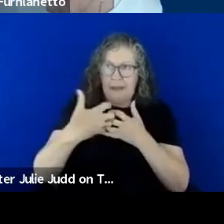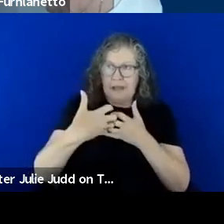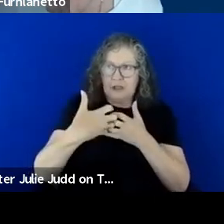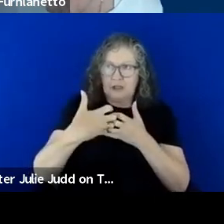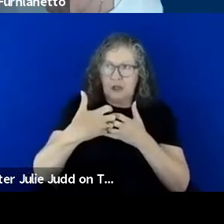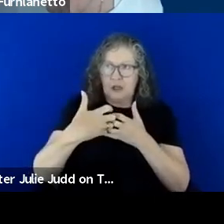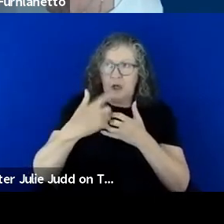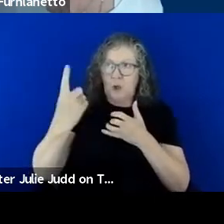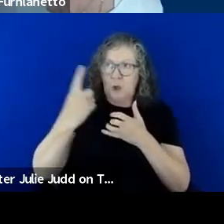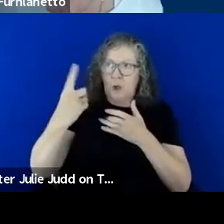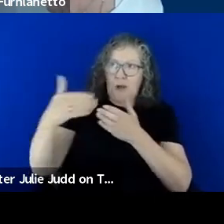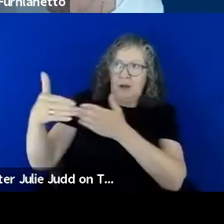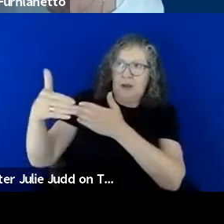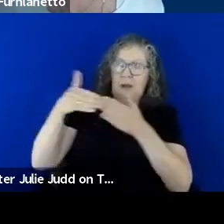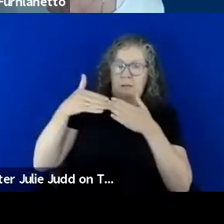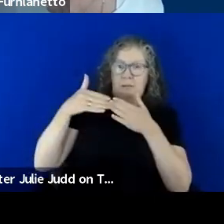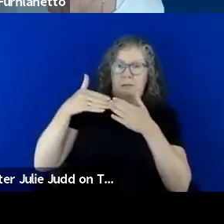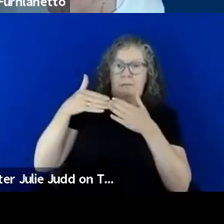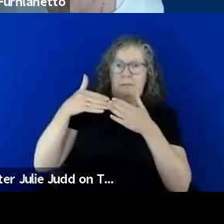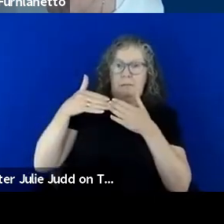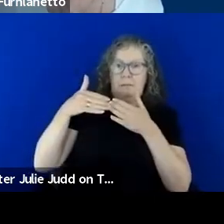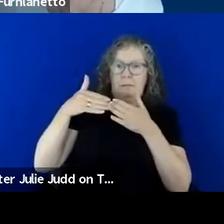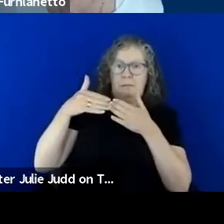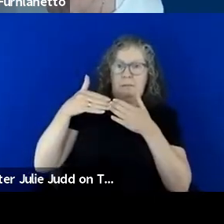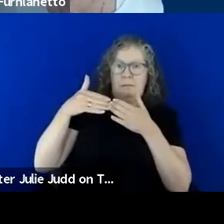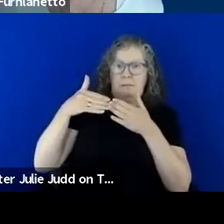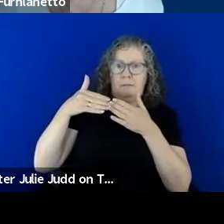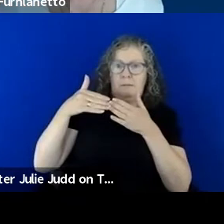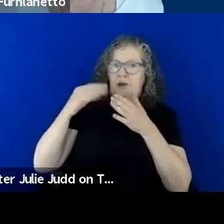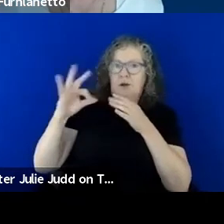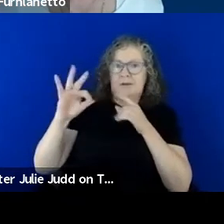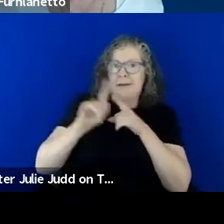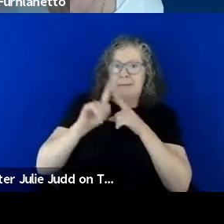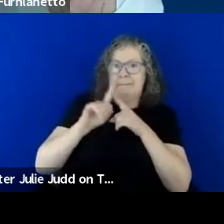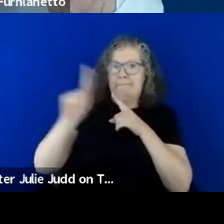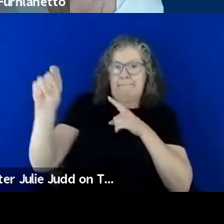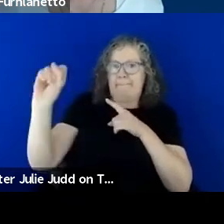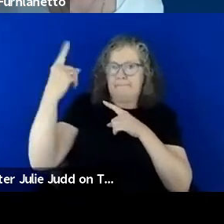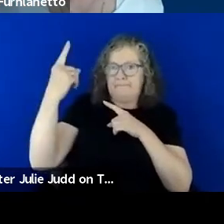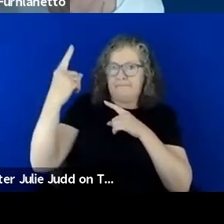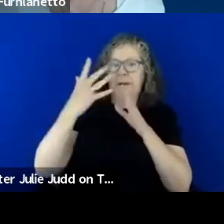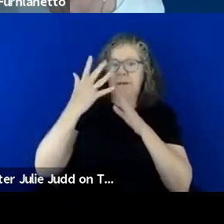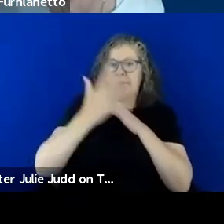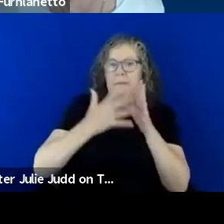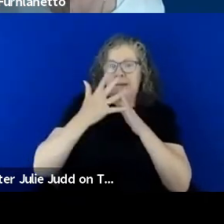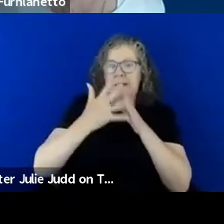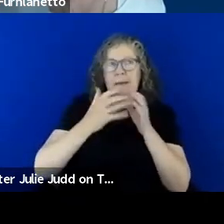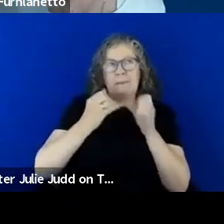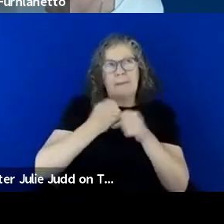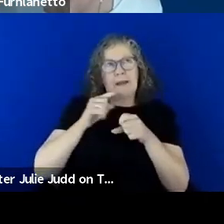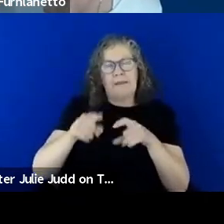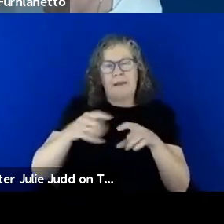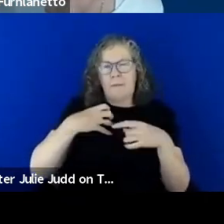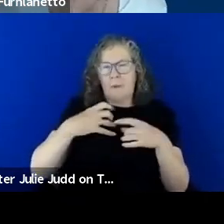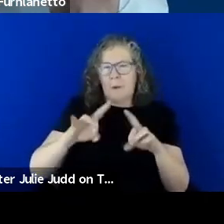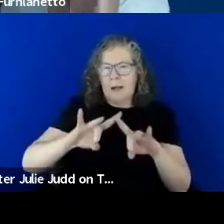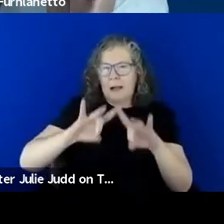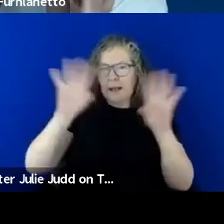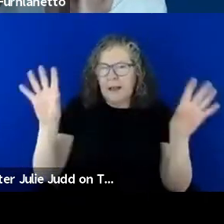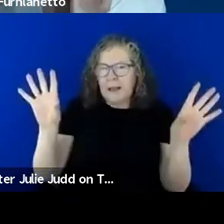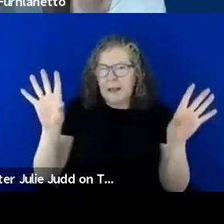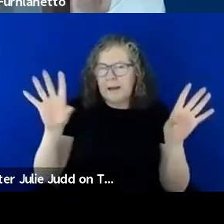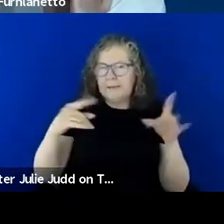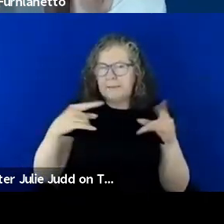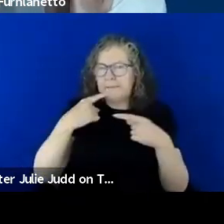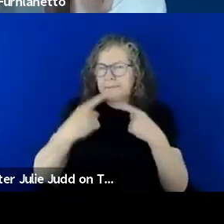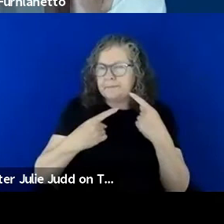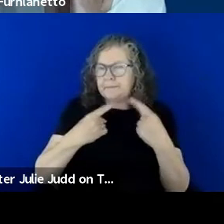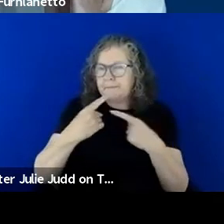to them in that setting, and therefore making that explicit and making that clear and beginning